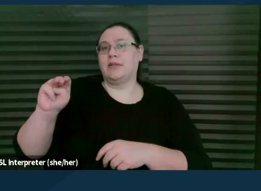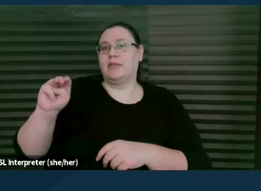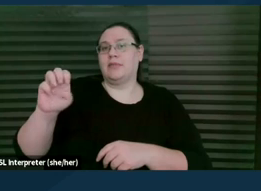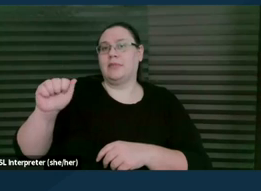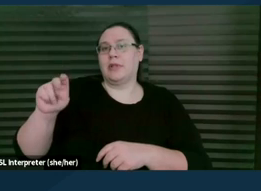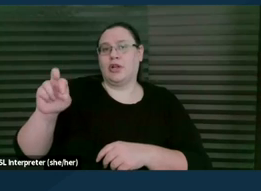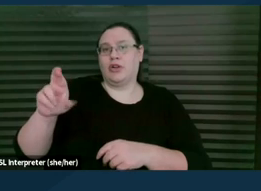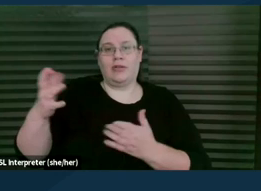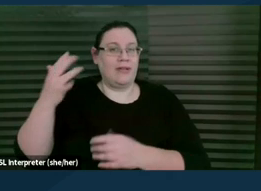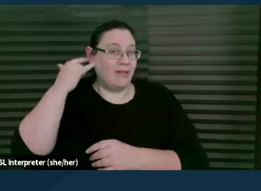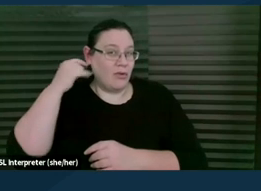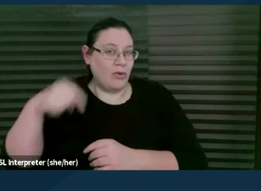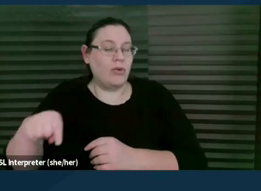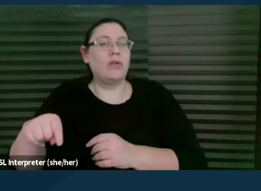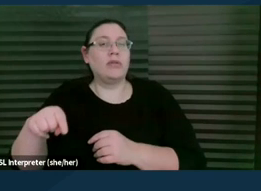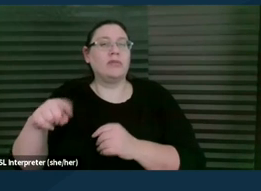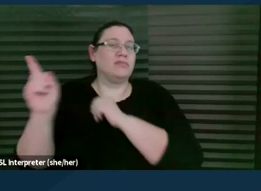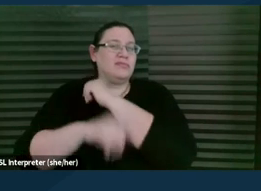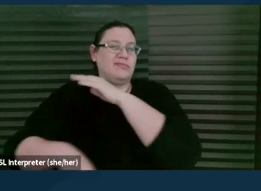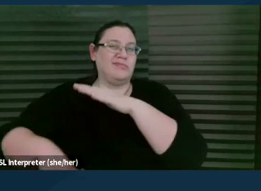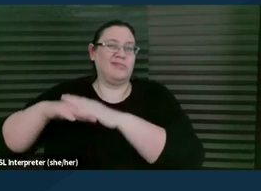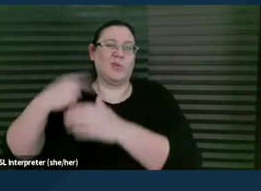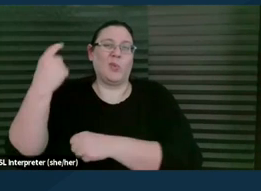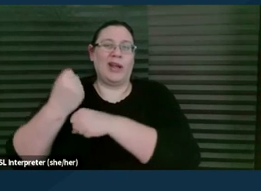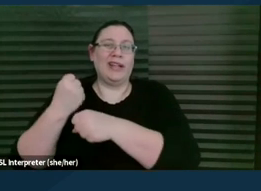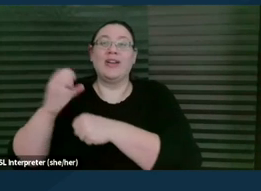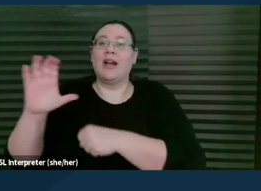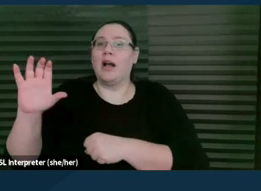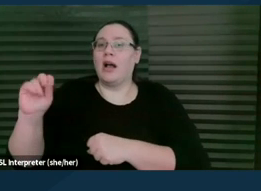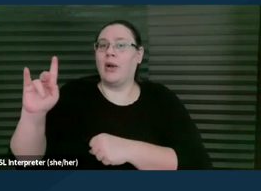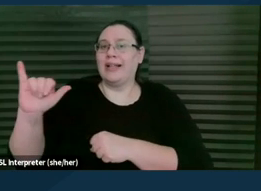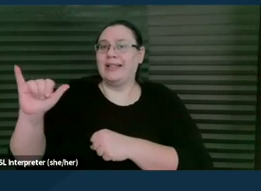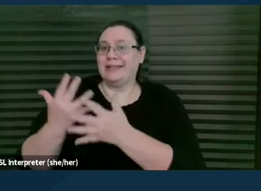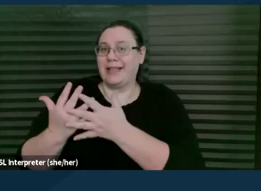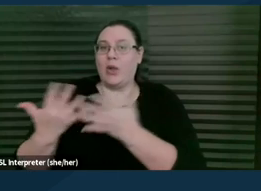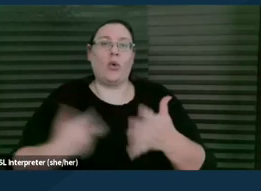carries a sentence of up to one year in a county jail or a fine of $1,000 or both.